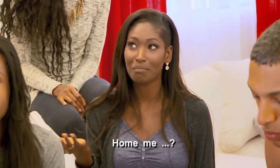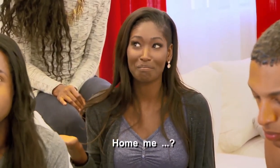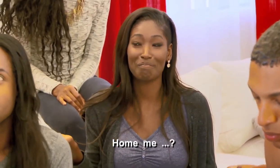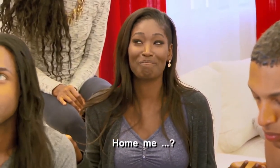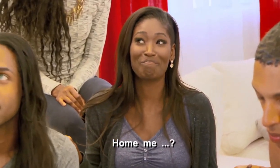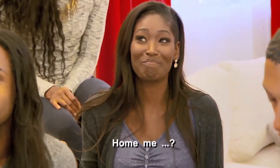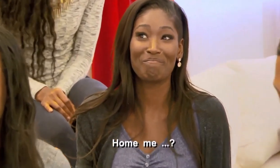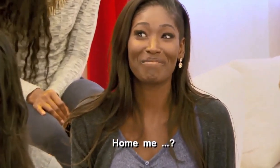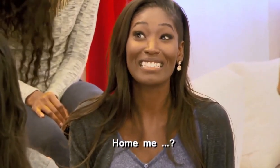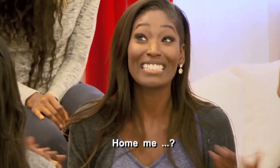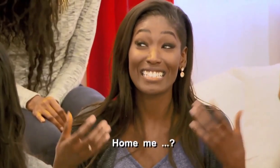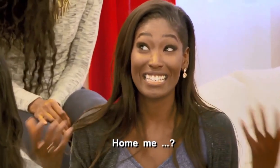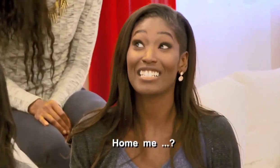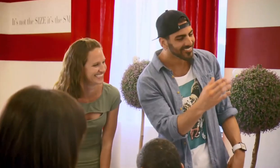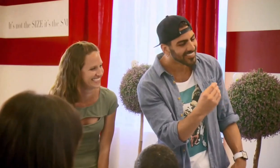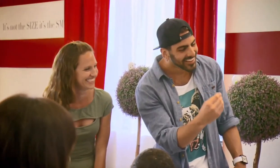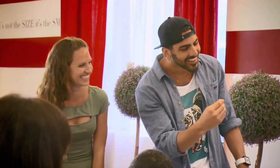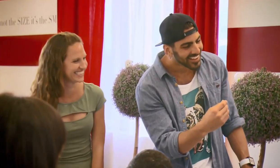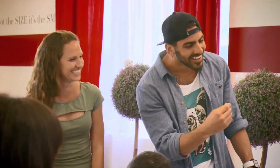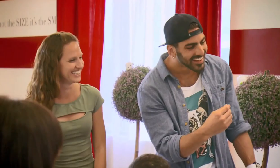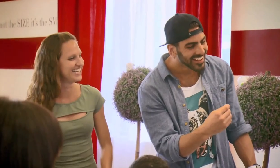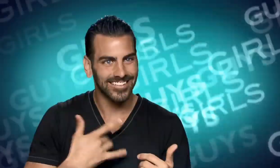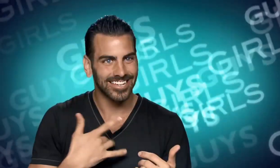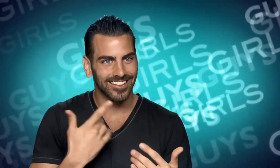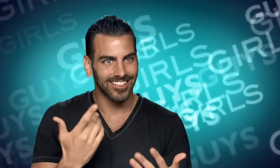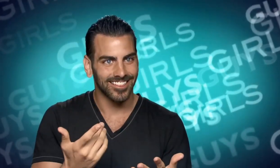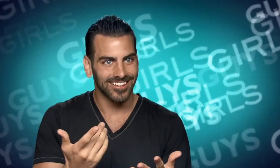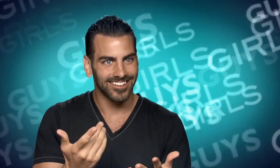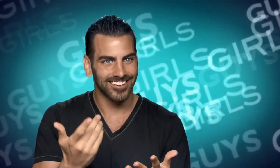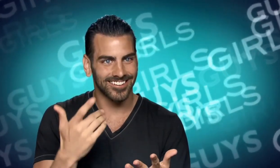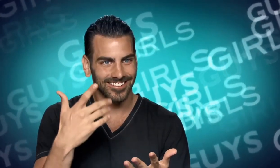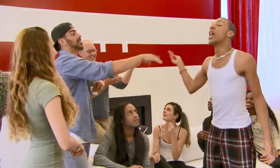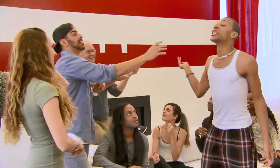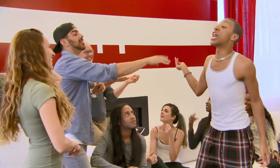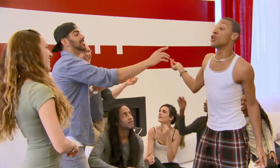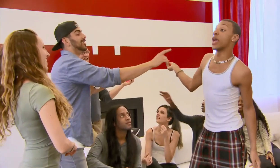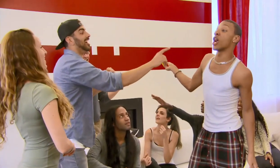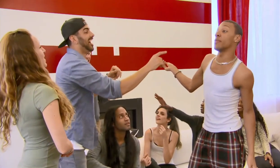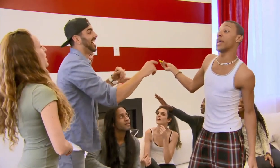I can see a lot of them, you know, kind of felt like they hit a wall and that's how I've been feeling Can you hear me?